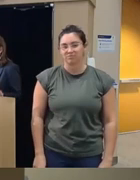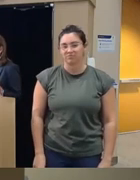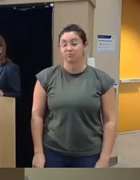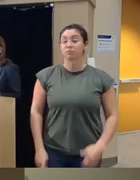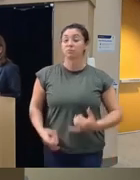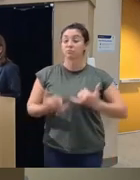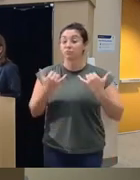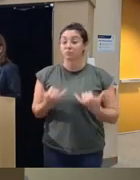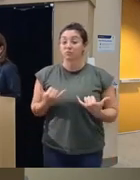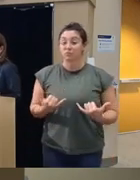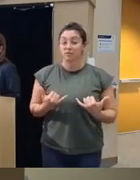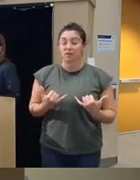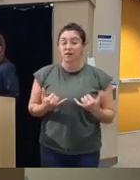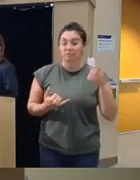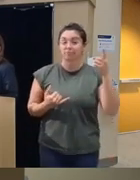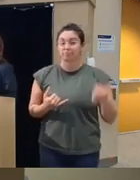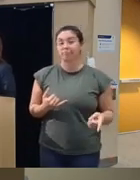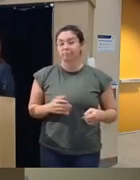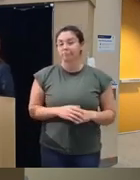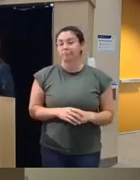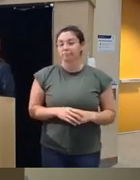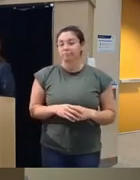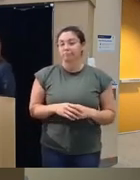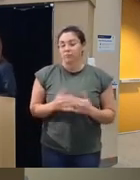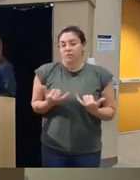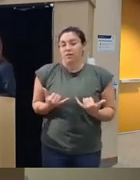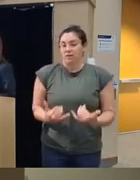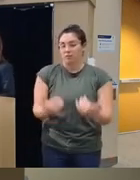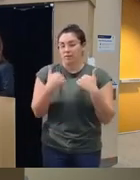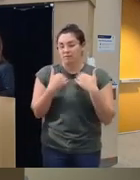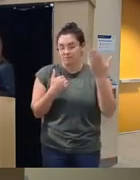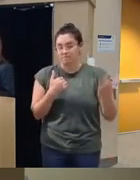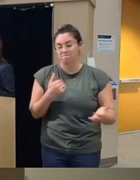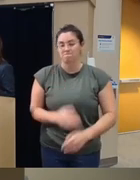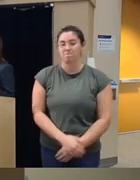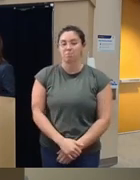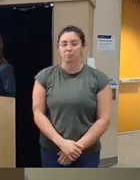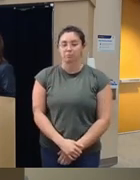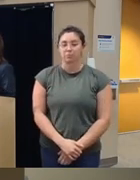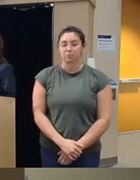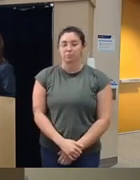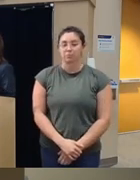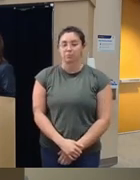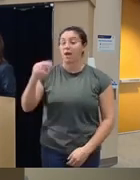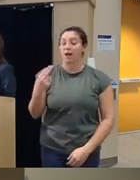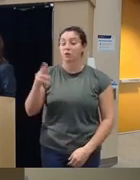currently right now this is where we're at with the platform uh this current we have a NIH ug3